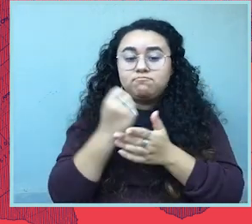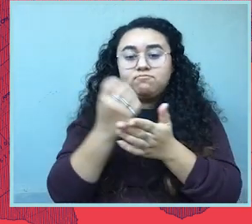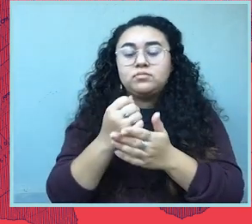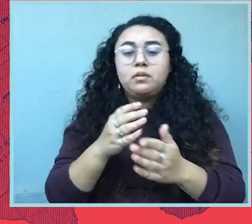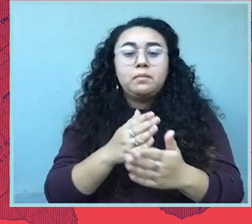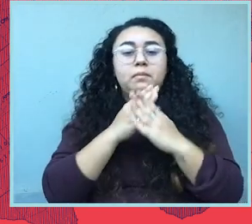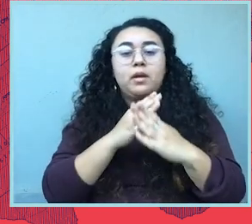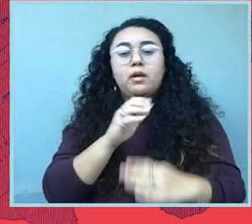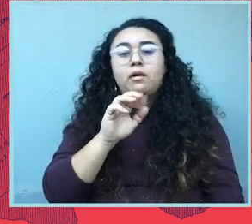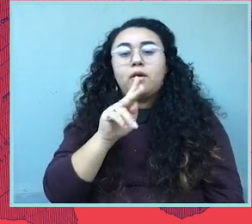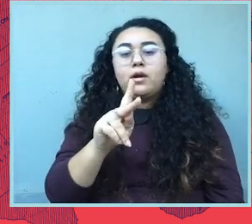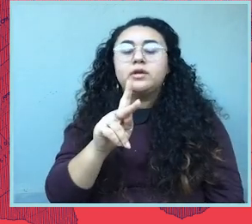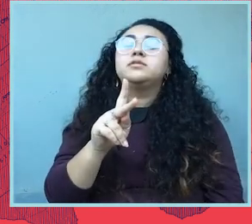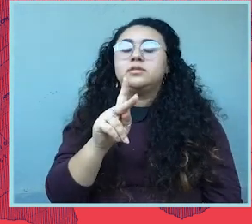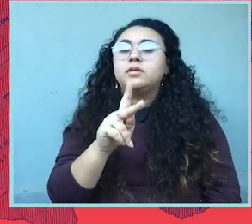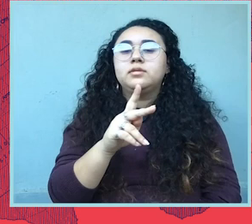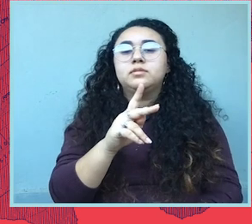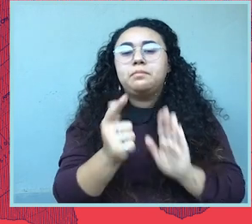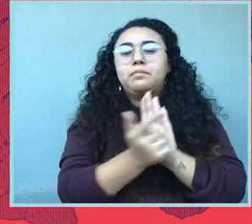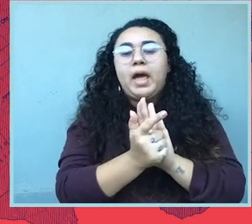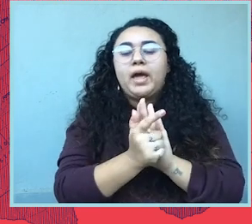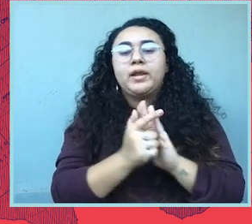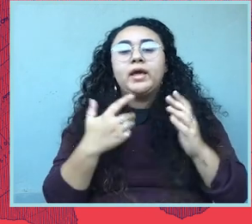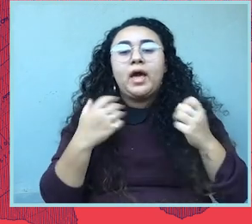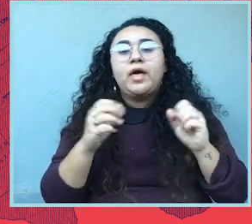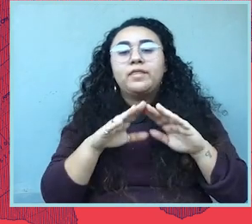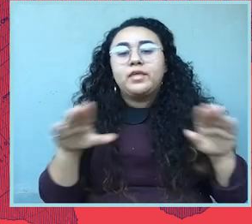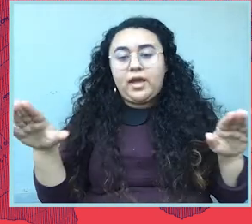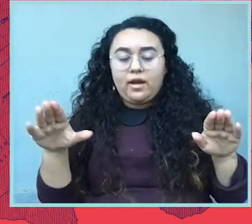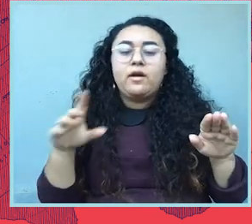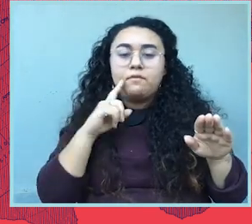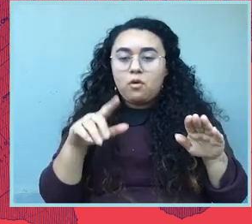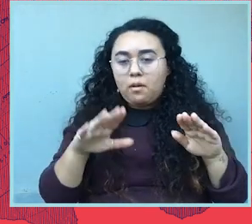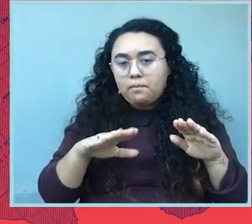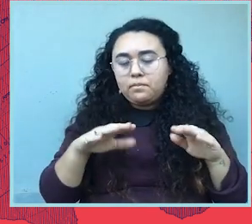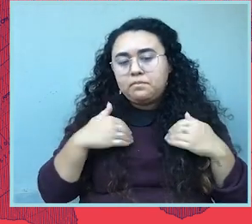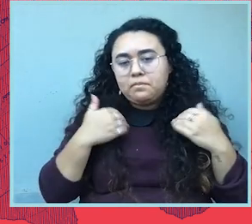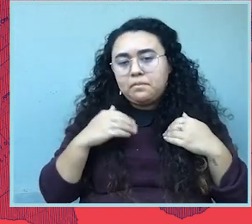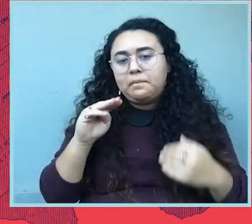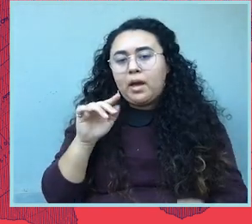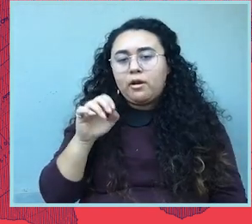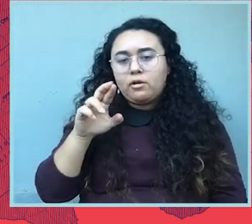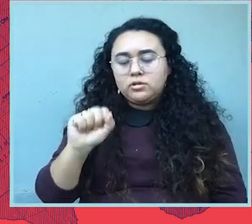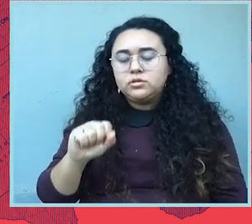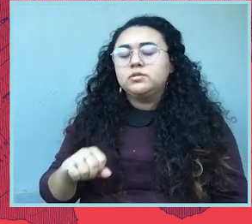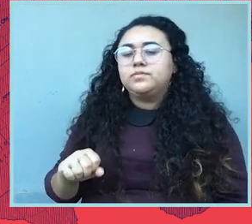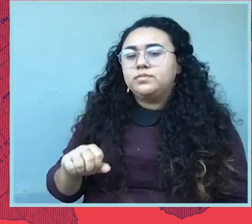We were able to block Arkansas's ban on health care for trans minors, you know, several days before it went into effect.